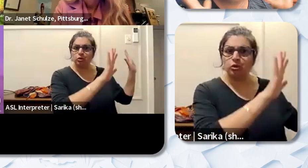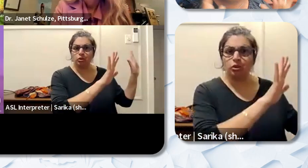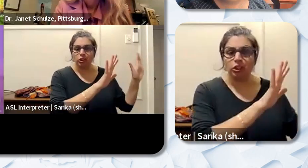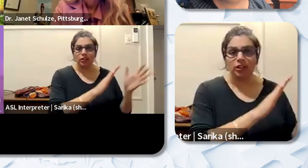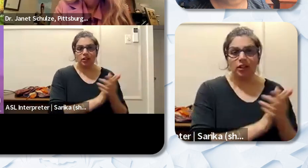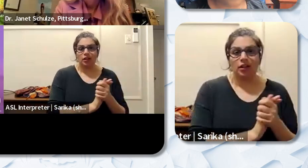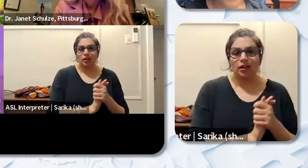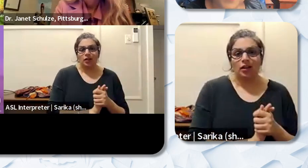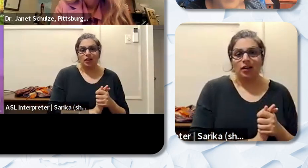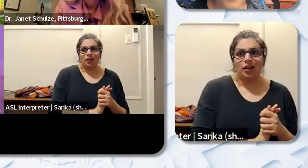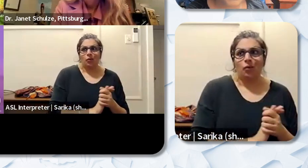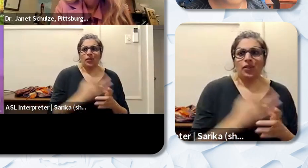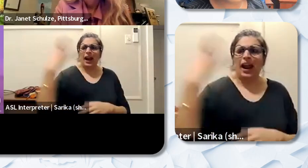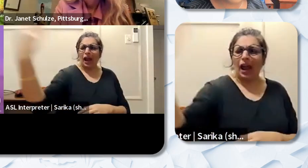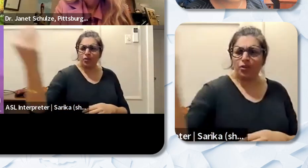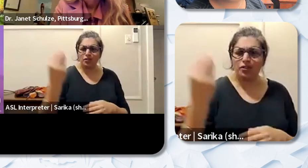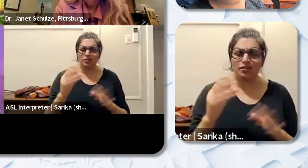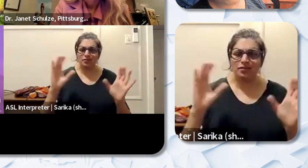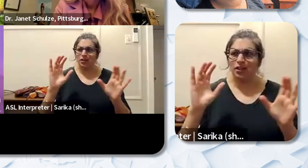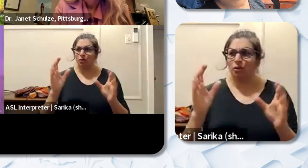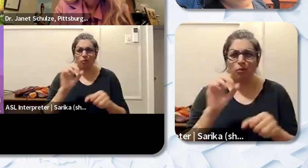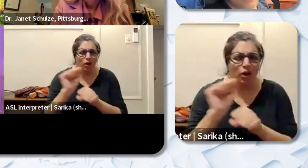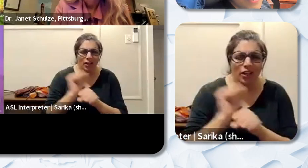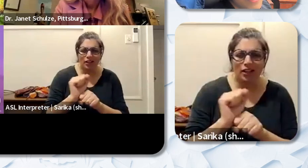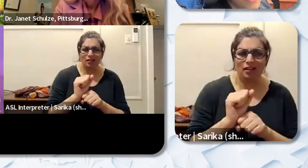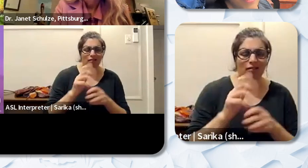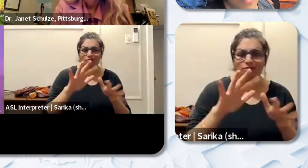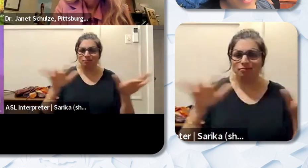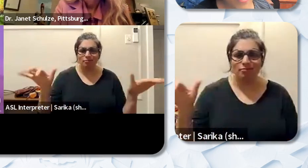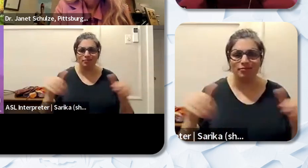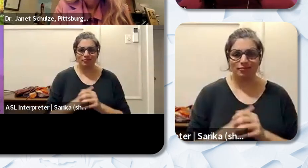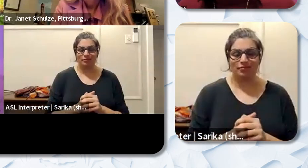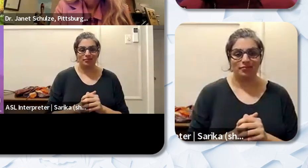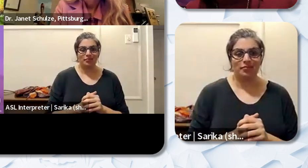or in the workforce. So that's my experience. Dr. Jacquelyn Ollison: You have that like I've